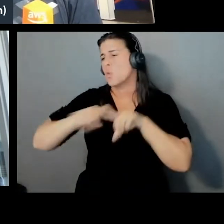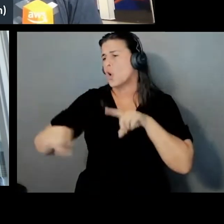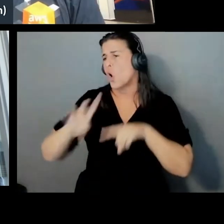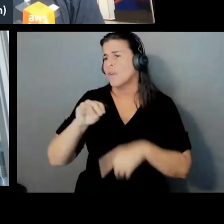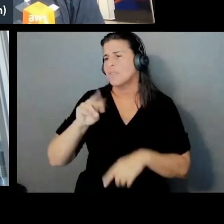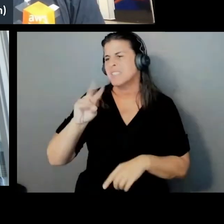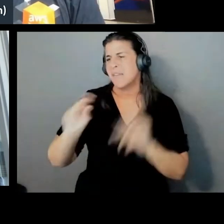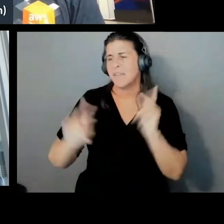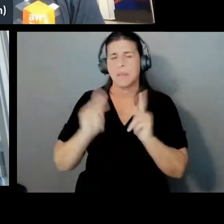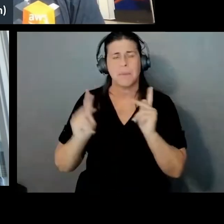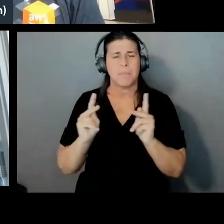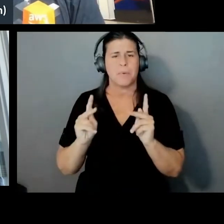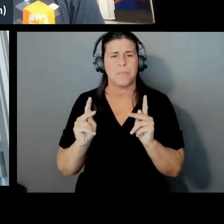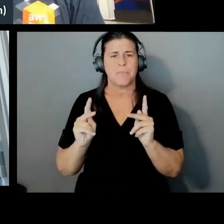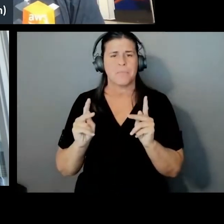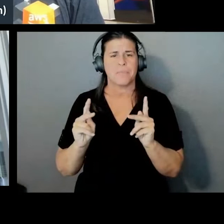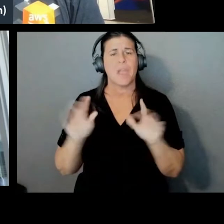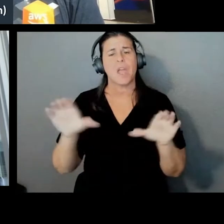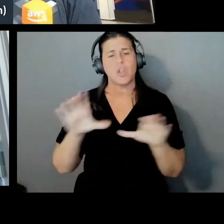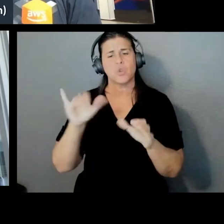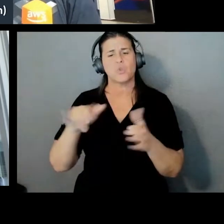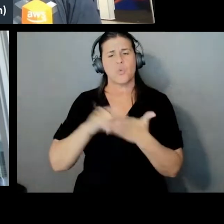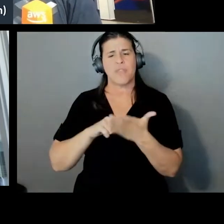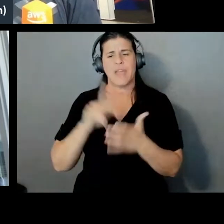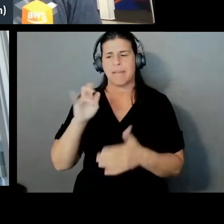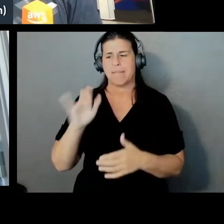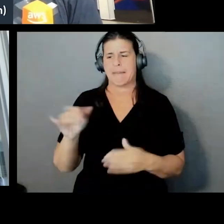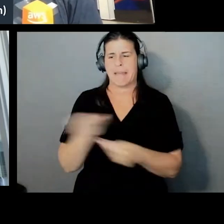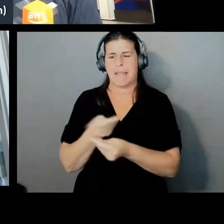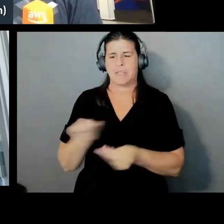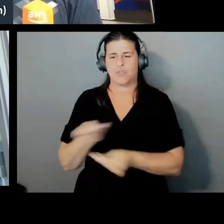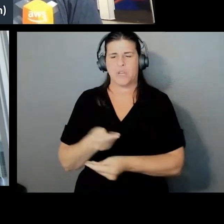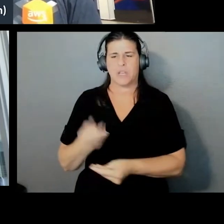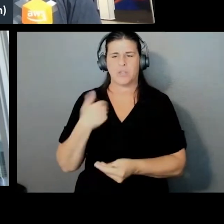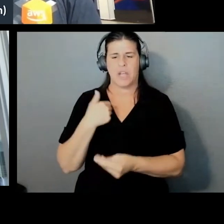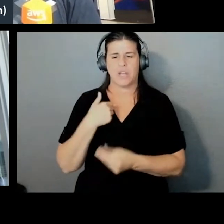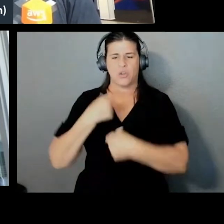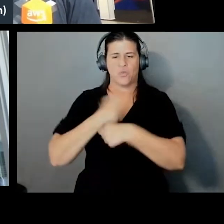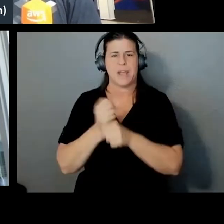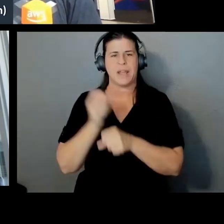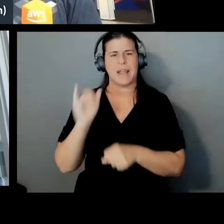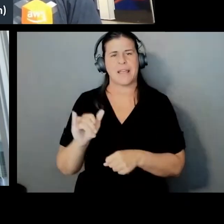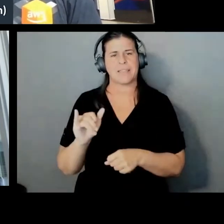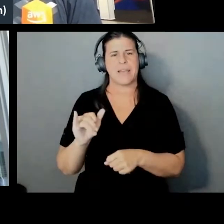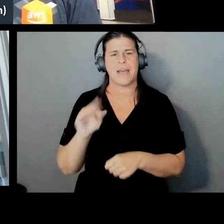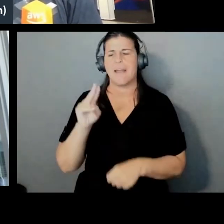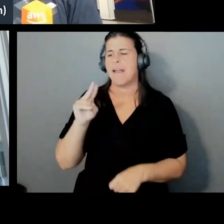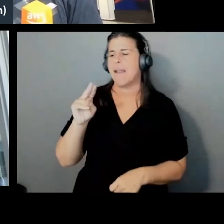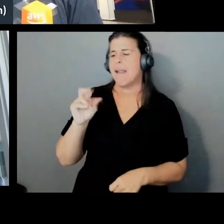And you're doing that key exchange and you're creating that non-person-in-the-middle-attackable session